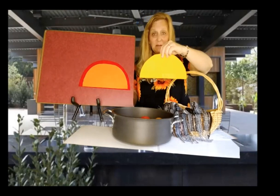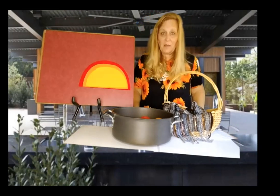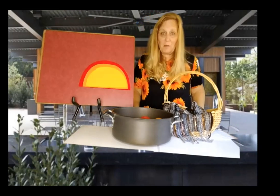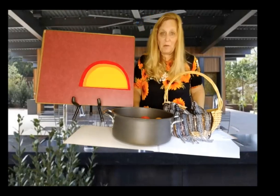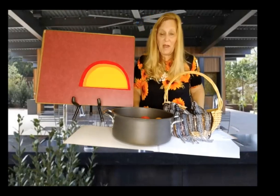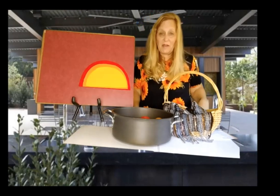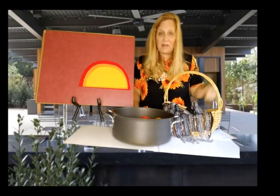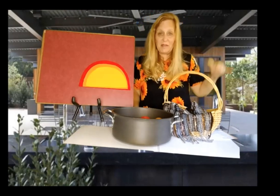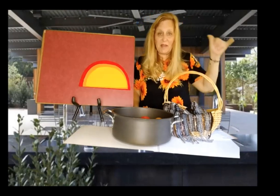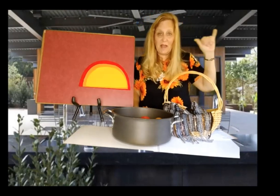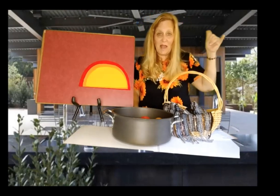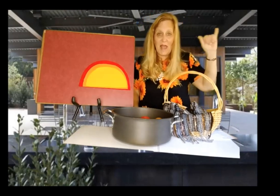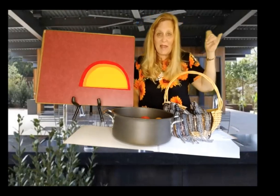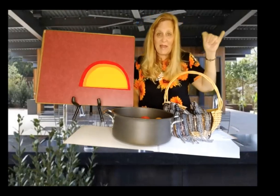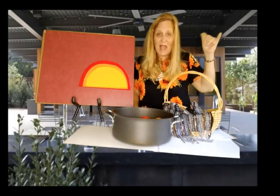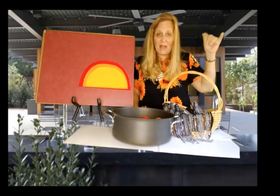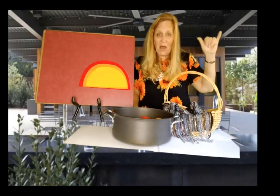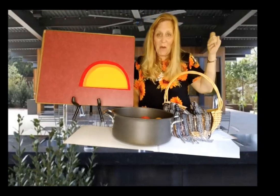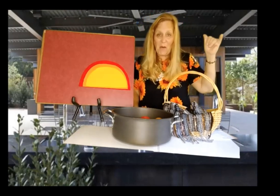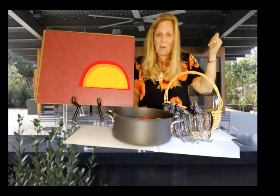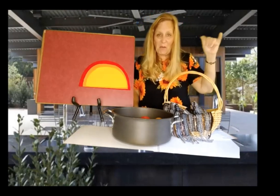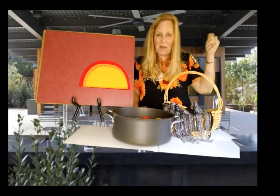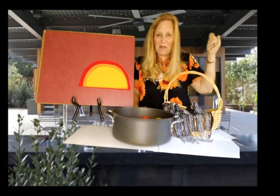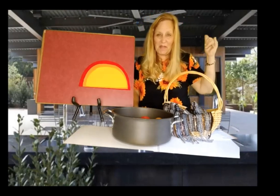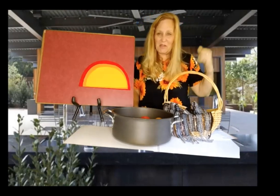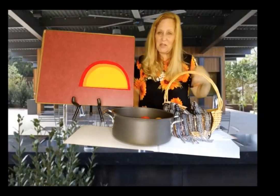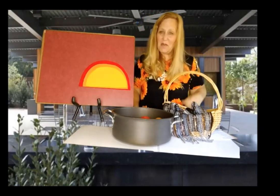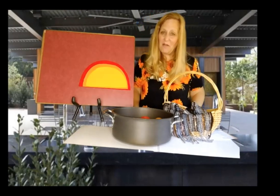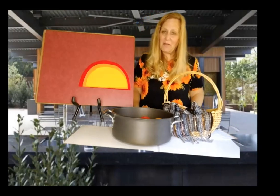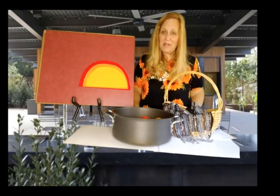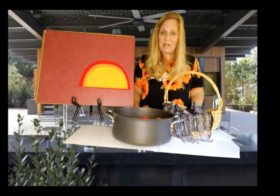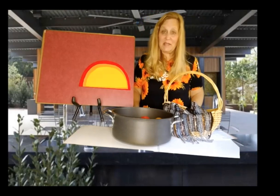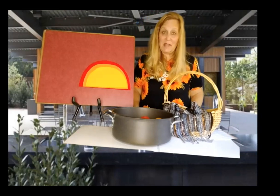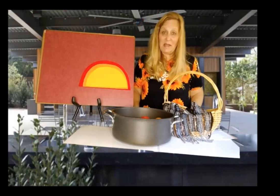The brightest yellow that you ever did see